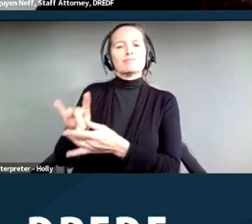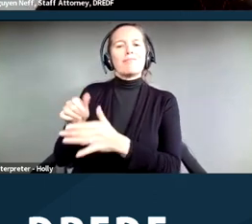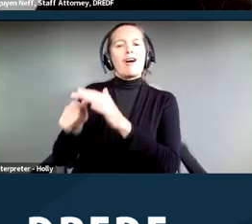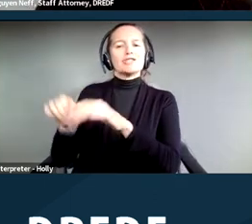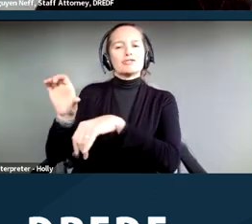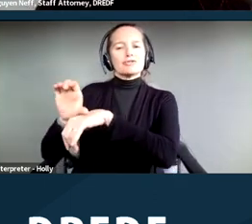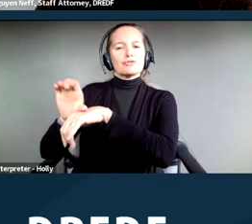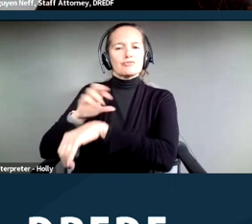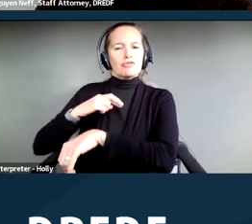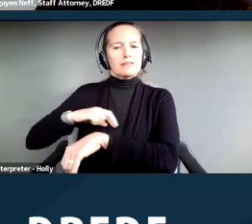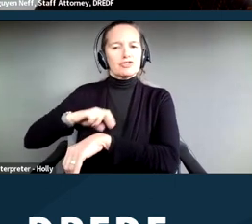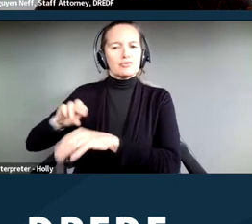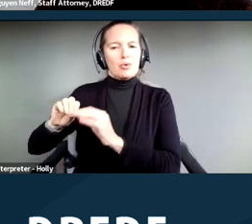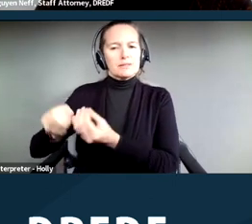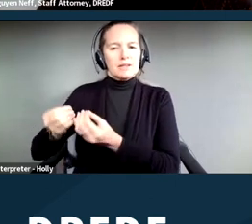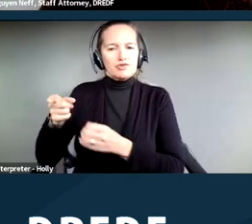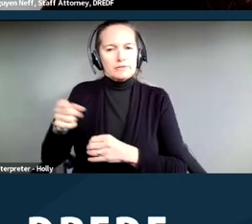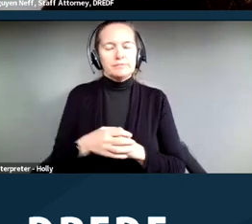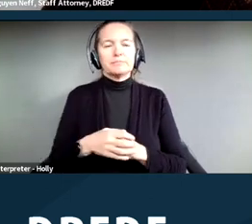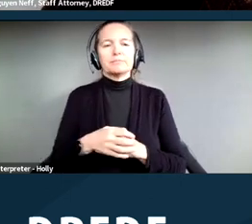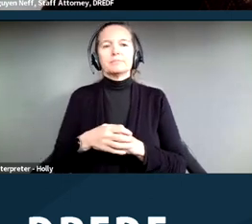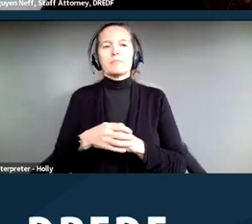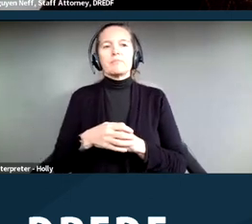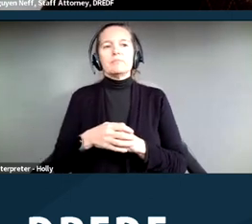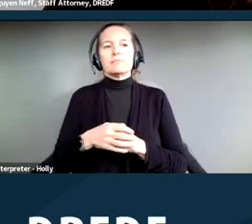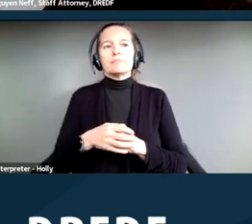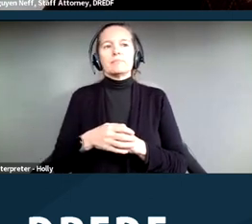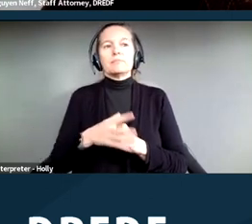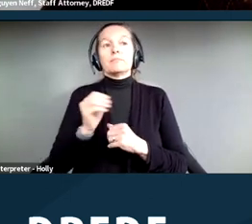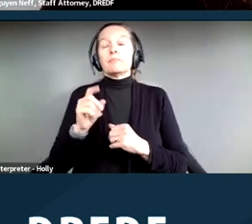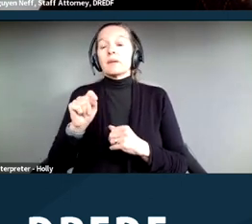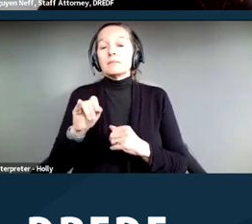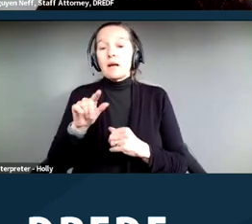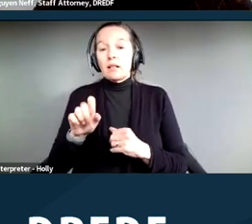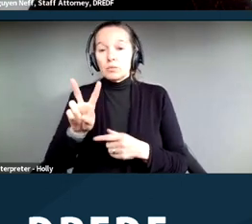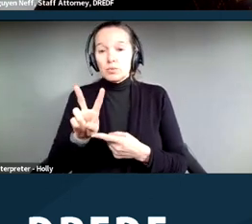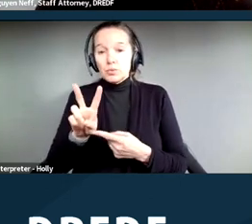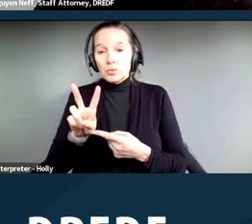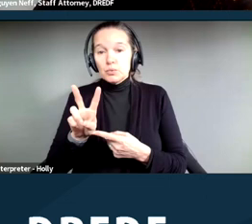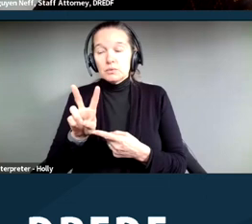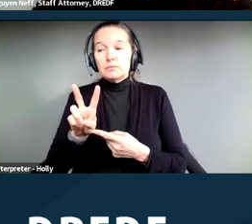And to the extent that we're focusing on Title II, a lot of the things I'm saying will also